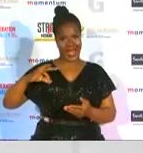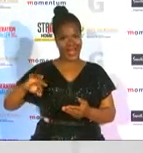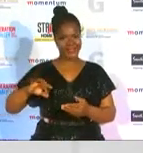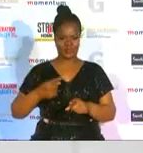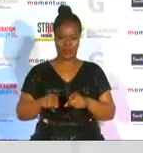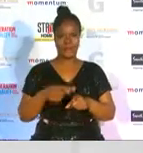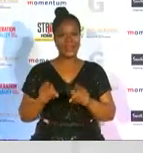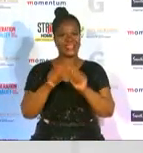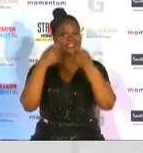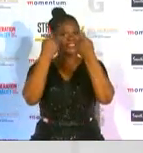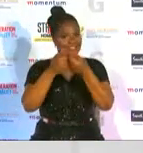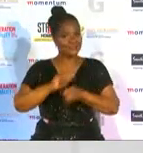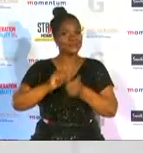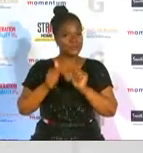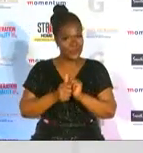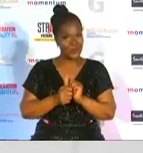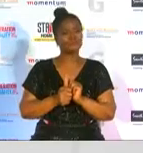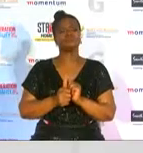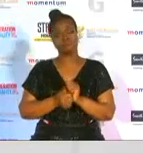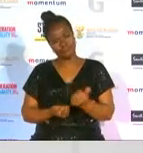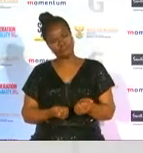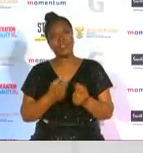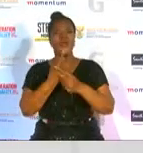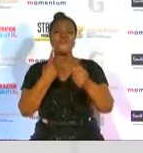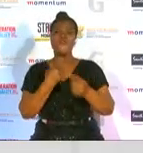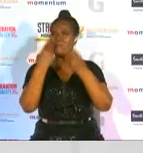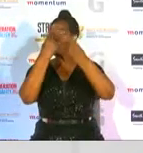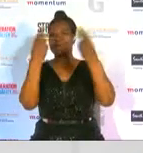from university find a job be employed in a male